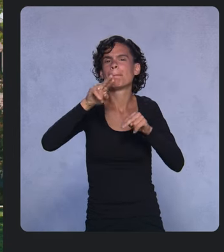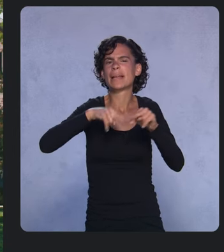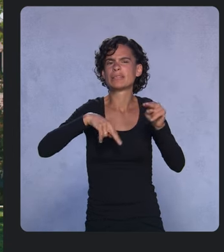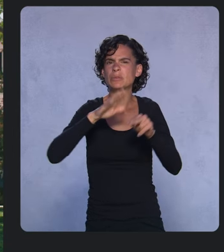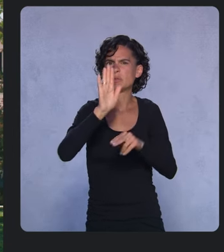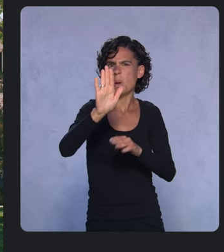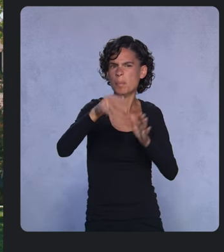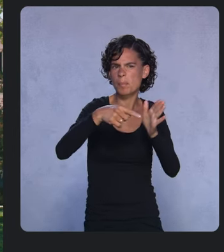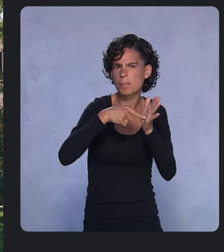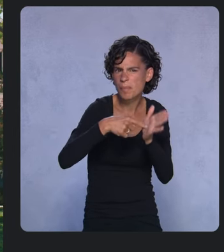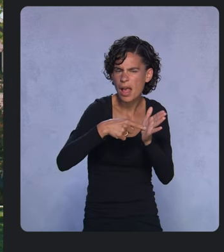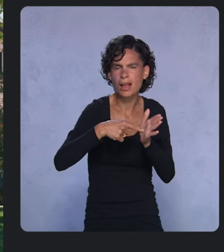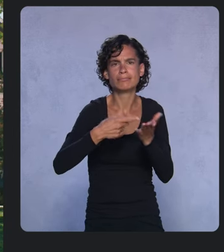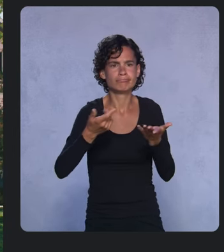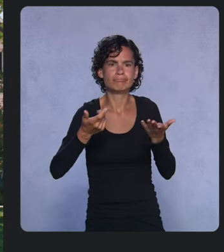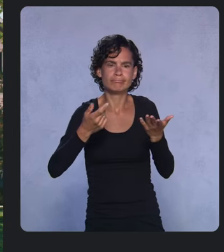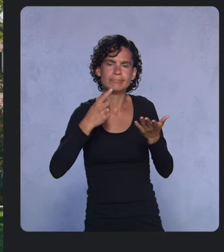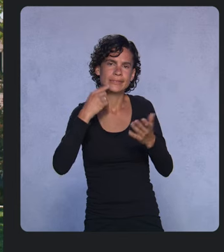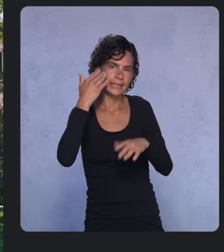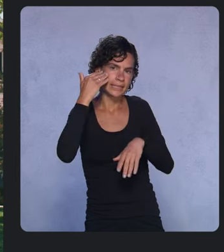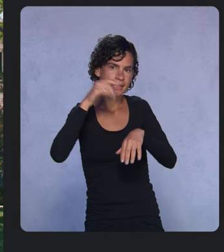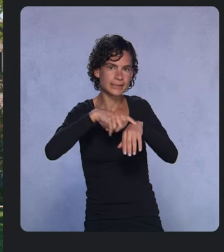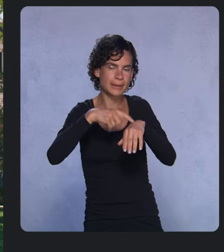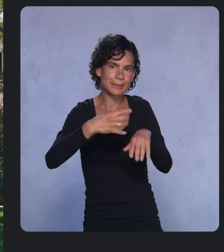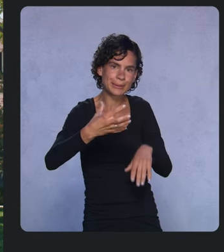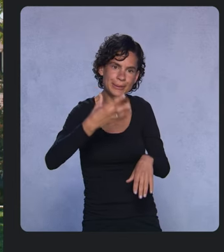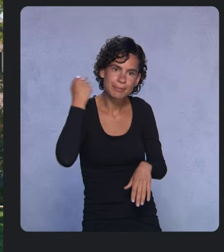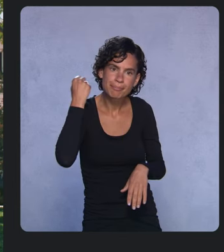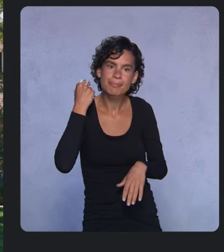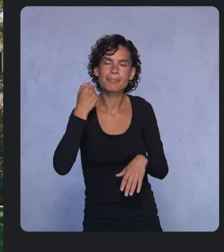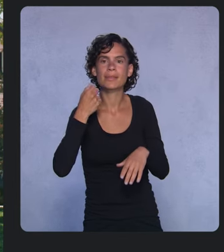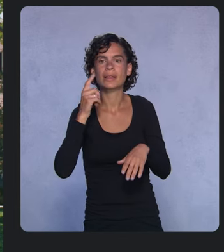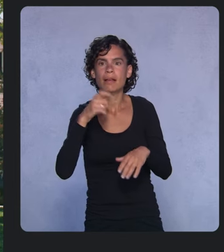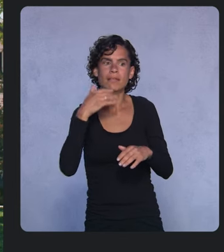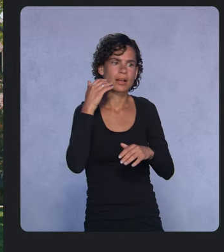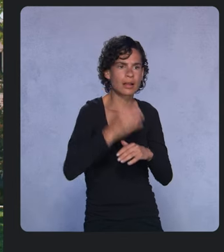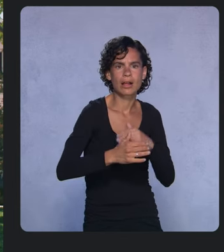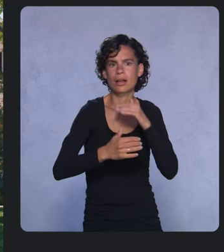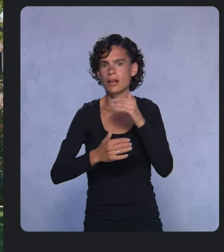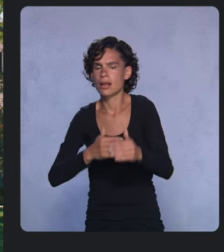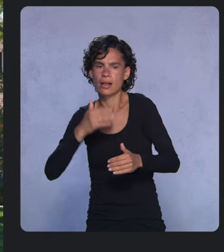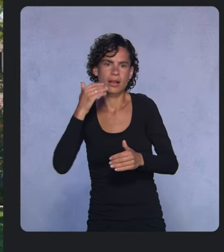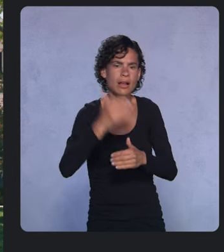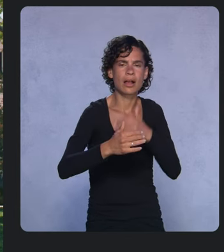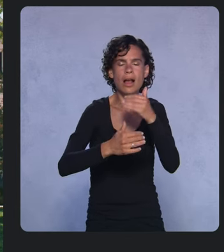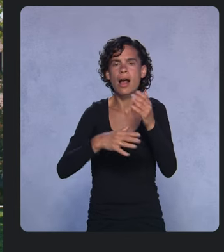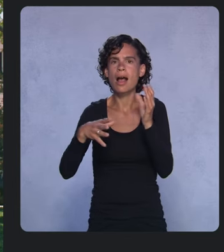It requires taking several steps, like loading your own data, labeling it, defining its features, and more.